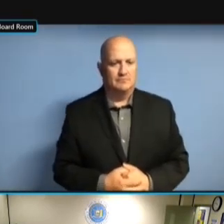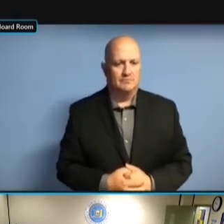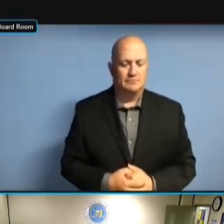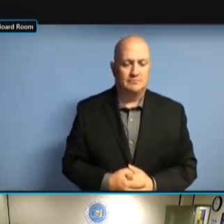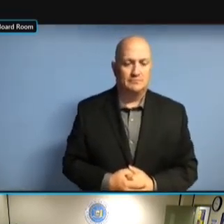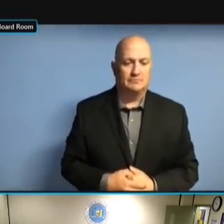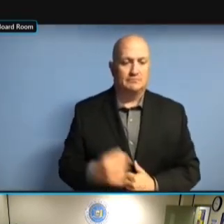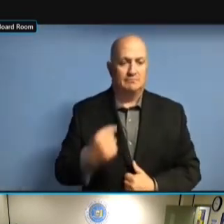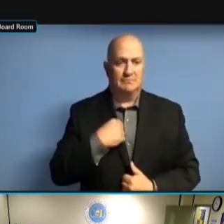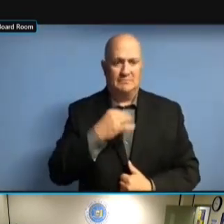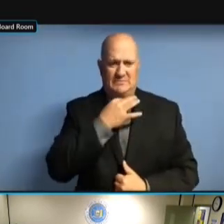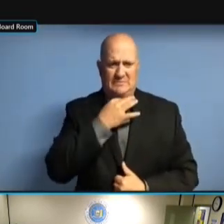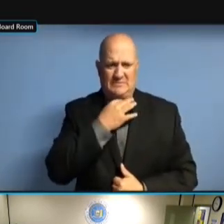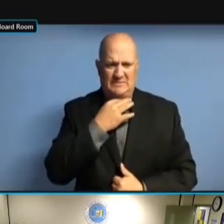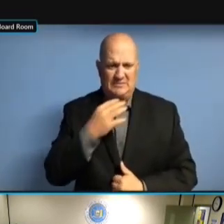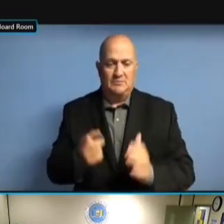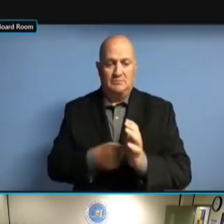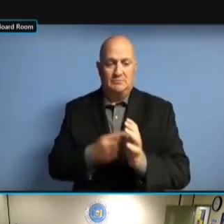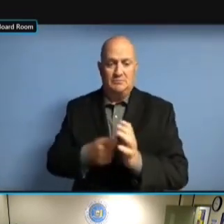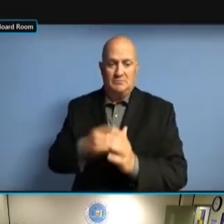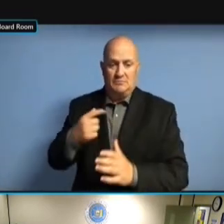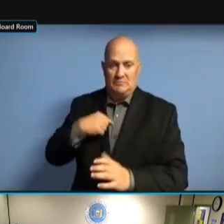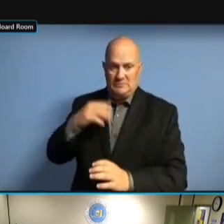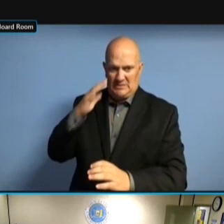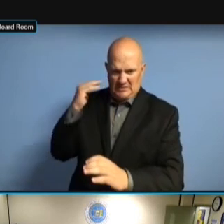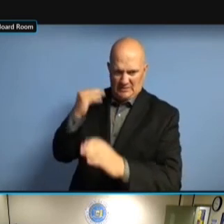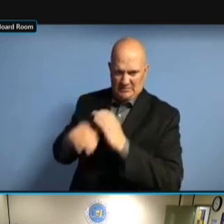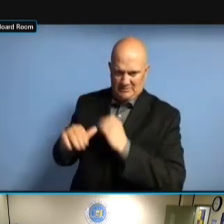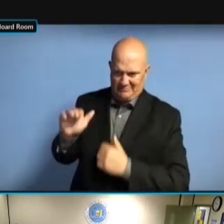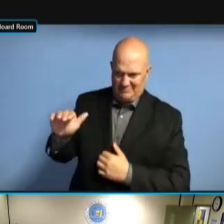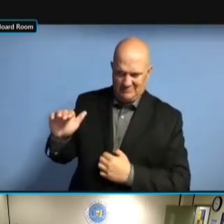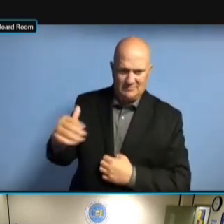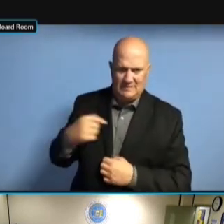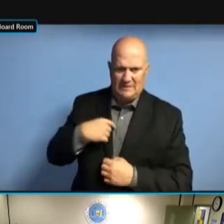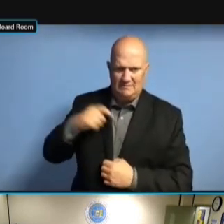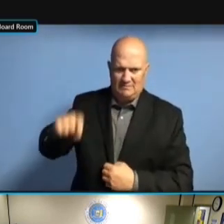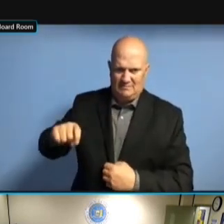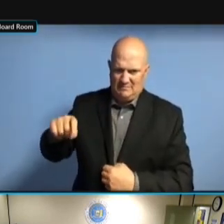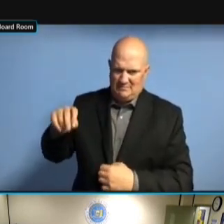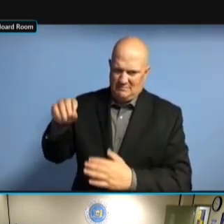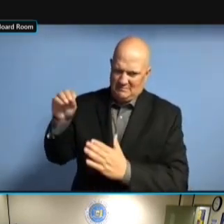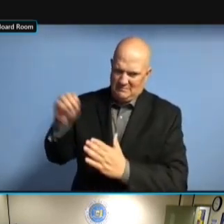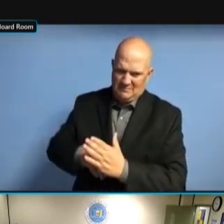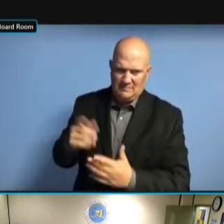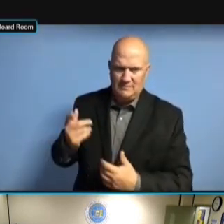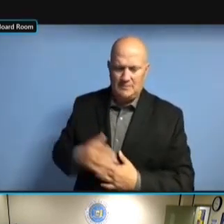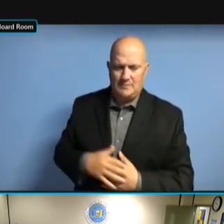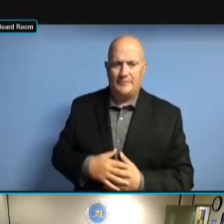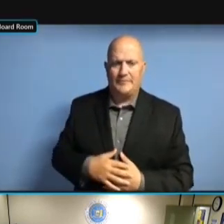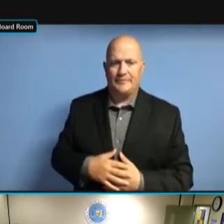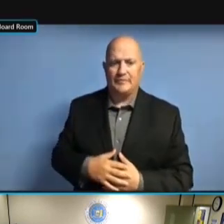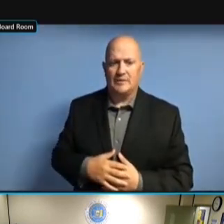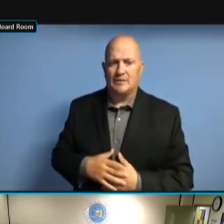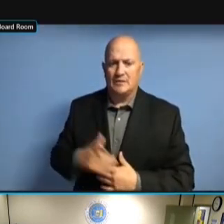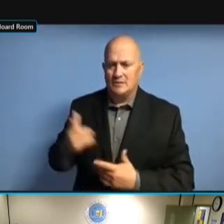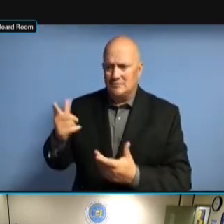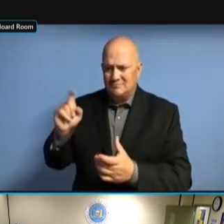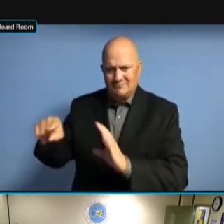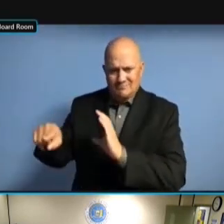GETTING UPDATED EMAILS. SO THERE ARE LITTLE GETTING UPDATED EMAILS. SO THERE ARE LITTLE THINGS GETTING UPDATED EMAILS. SO THERE ARE LITTLE THINGS LIKE SO THERE ARE LITTLE THINGS LIKE SO THERE ARE LITTLE THINGS LIKE THAT SO THERE ARE LITTLE THINGS LIKE THAT THAT SO THERE ARE LITTLE THINGS LIKE THAT THAT YOU SO THERE ARE LITTLE THINGS LIKE THAT THAT YOU CAN SO THERE ARE LITTLE THINGS LIKE THAT THAT YOU CAN DIFFERENTIATE THAT THAT YOU CAN DIFFERENTIATE THAT THAT YOU CAN DIFFERENTIATE THE THAT THAT YOU CAN DIFFERENTIATE THE AGE. THE AGE. THE AGE. >> THE AGE. >> I THE AGE. >> I SHOULD THE AGE. >> I SHOULD SAY,